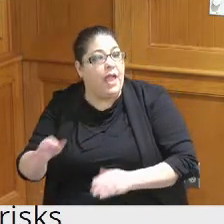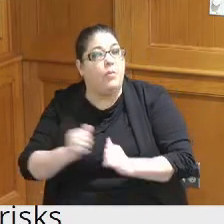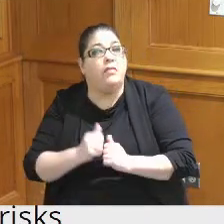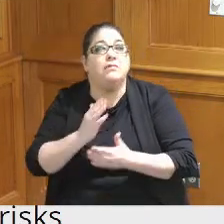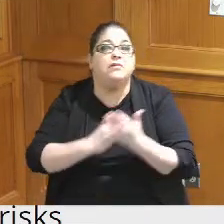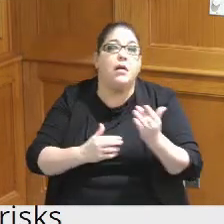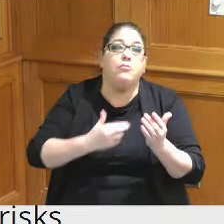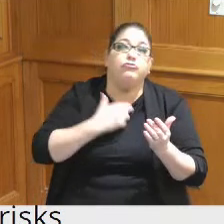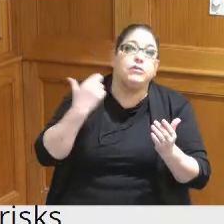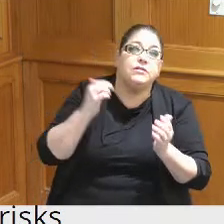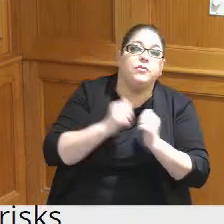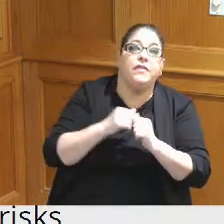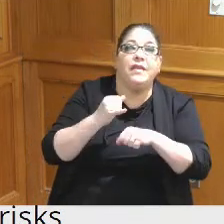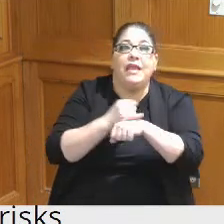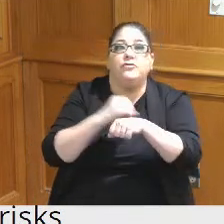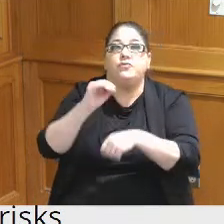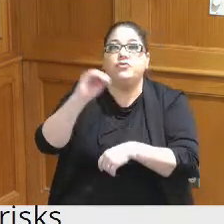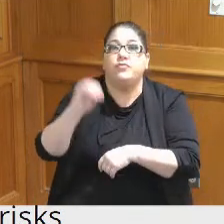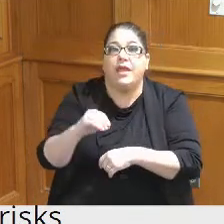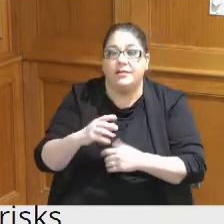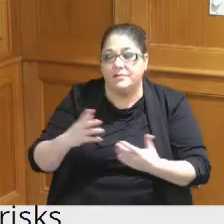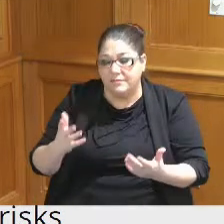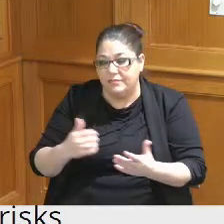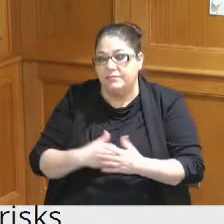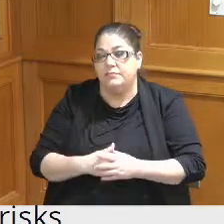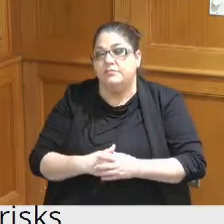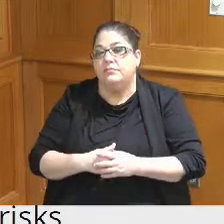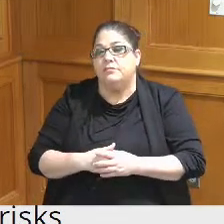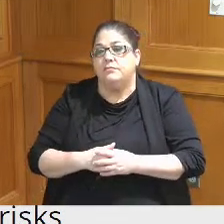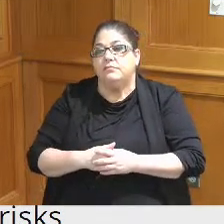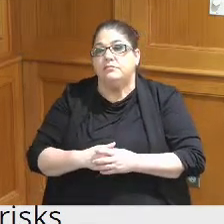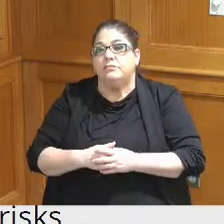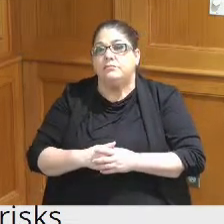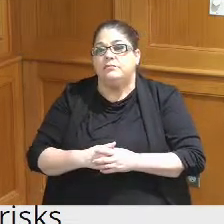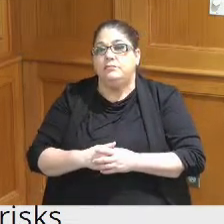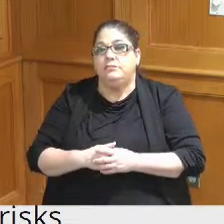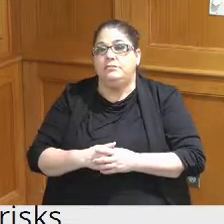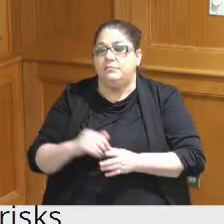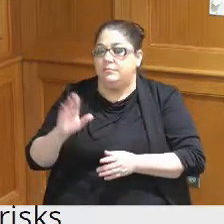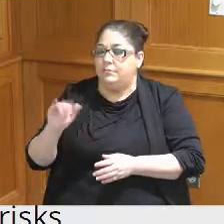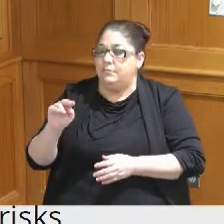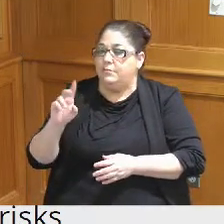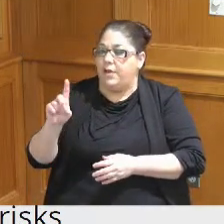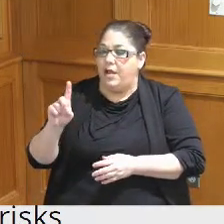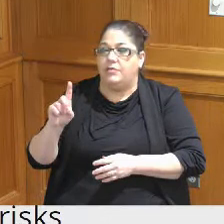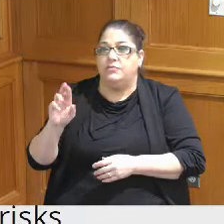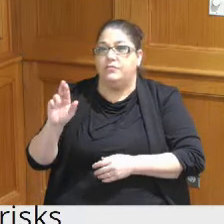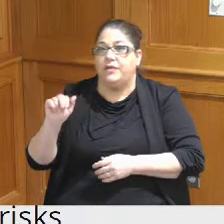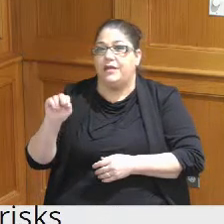interest rate obviously a discussion with our bonding rating agencies and potential borrowers